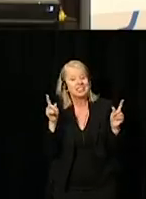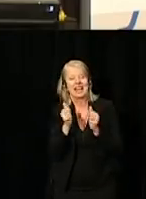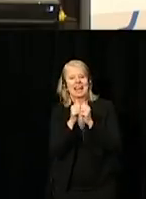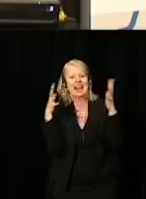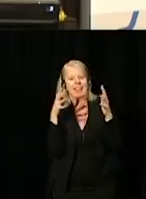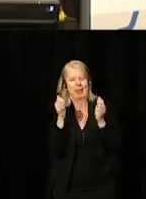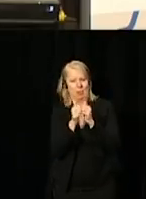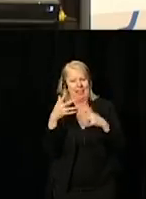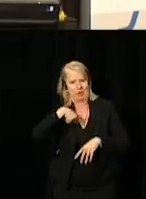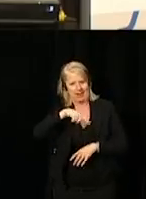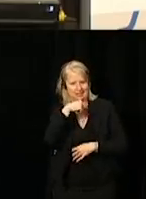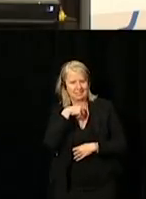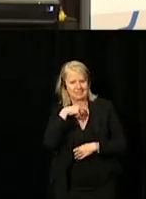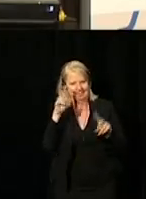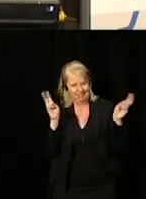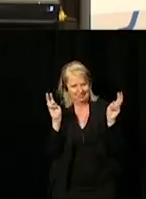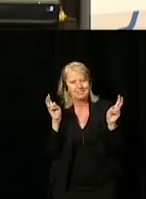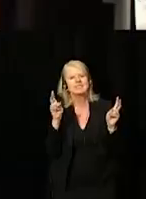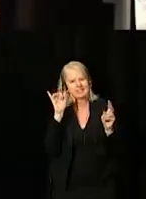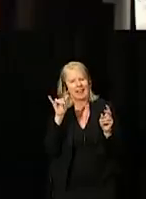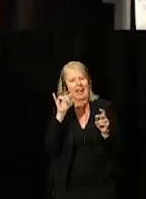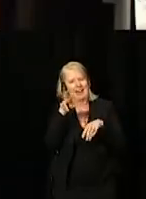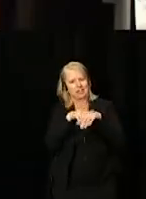an accessibility strategy for the public service of Canada.